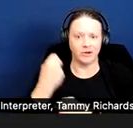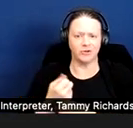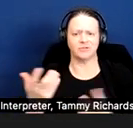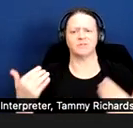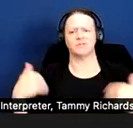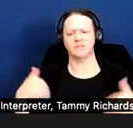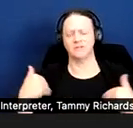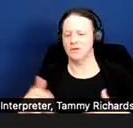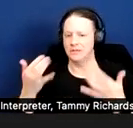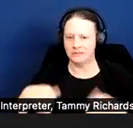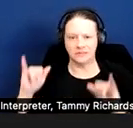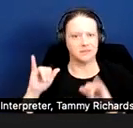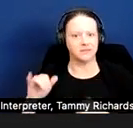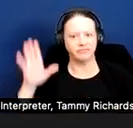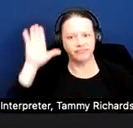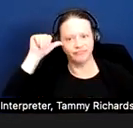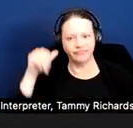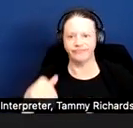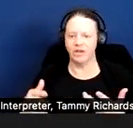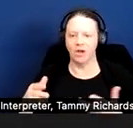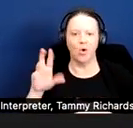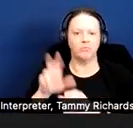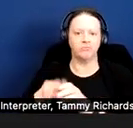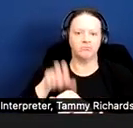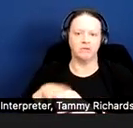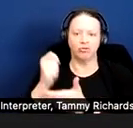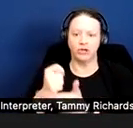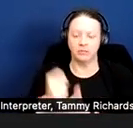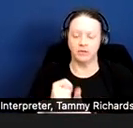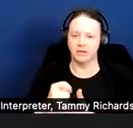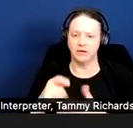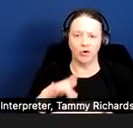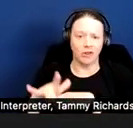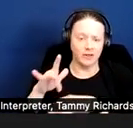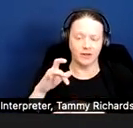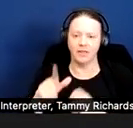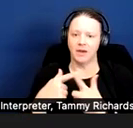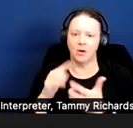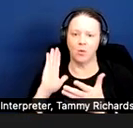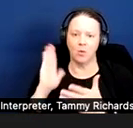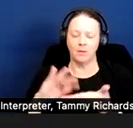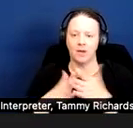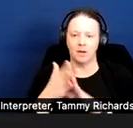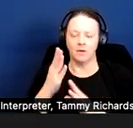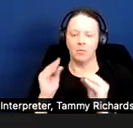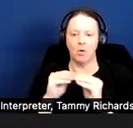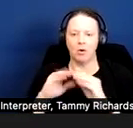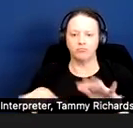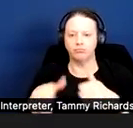treatment prematurely, it's going to get harder and harder as you move along in arguing that